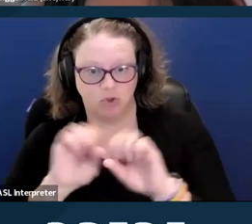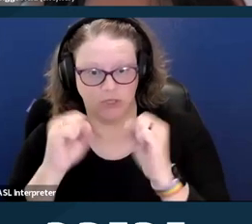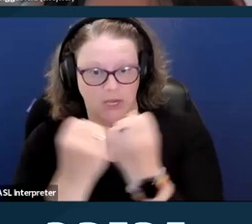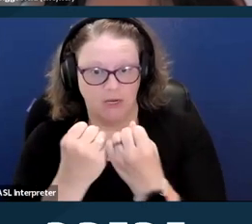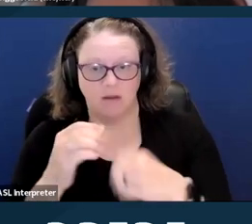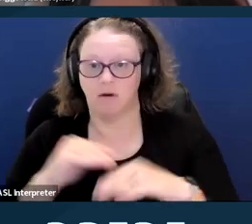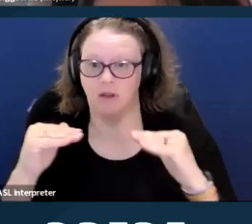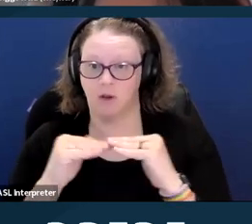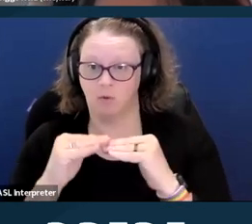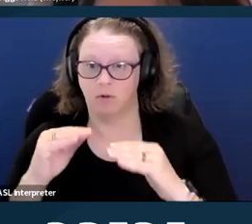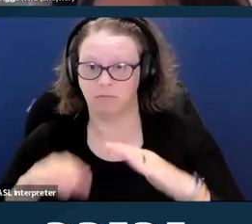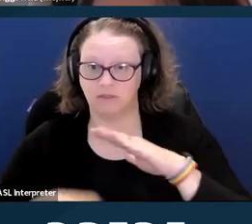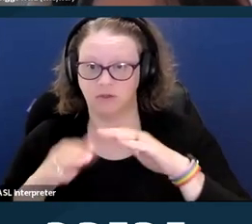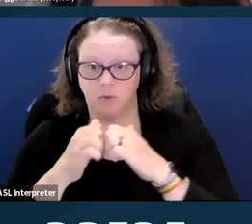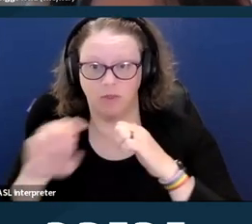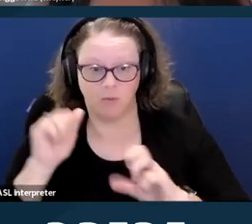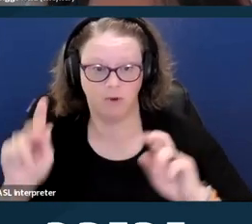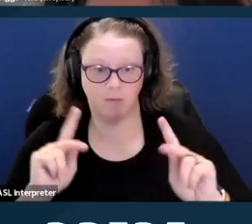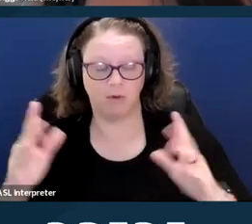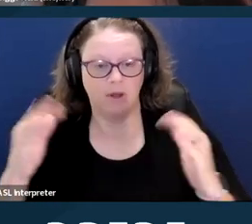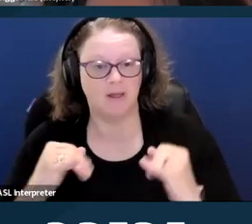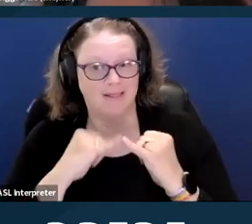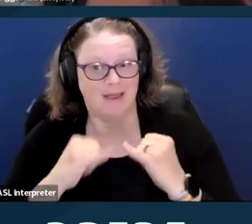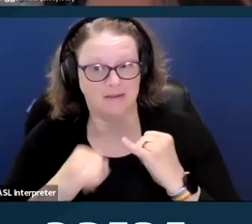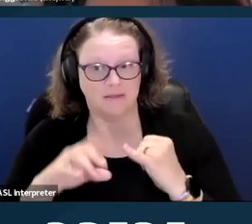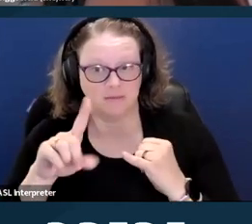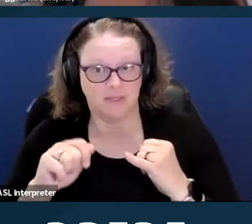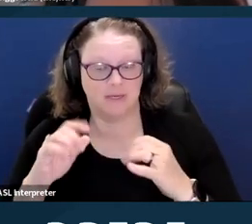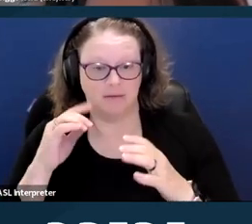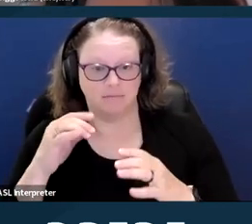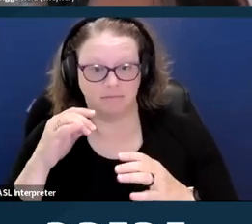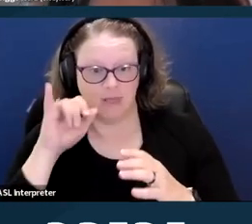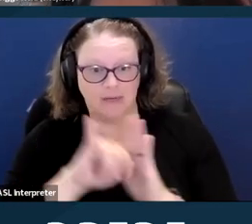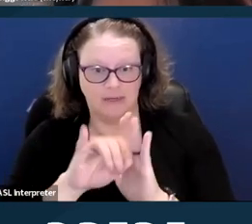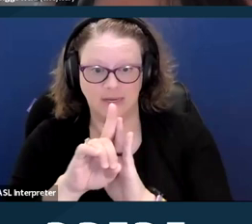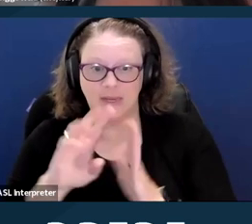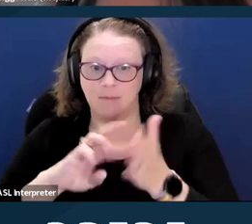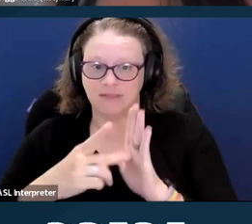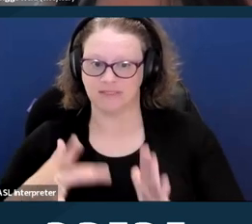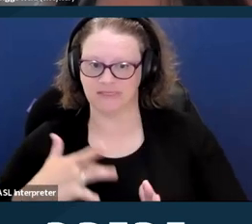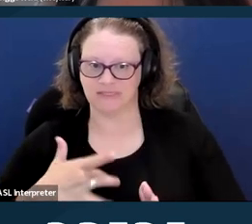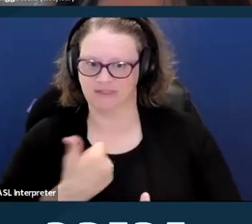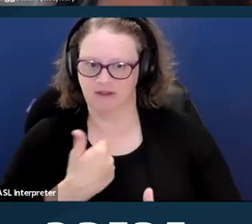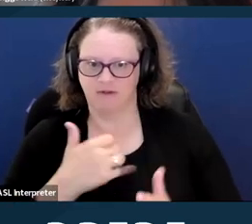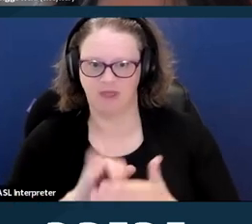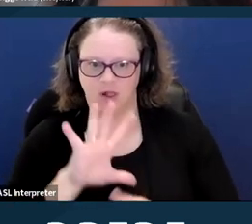that includes one's disability and feelings of connection to or solidarity with the disability community."